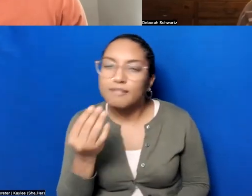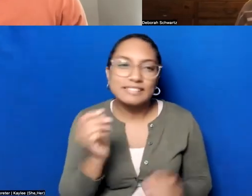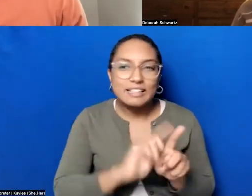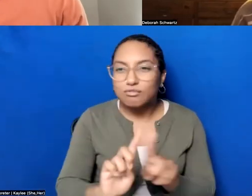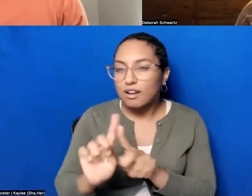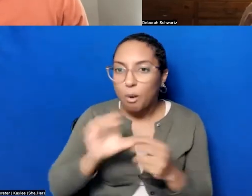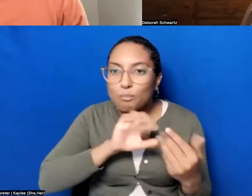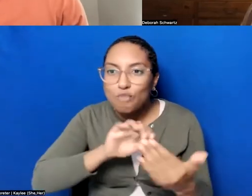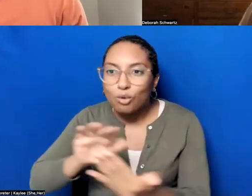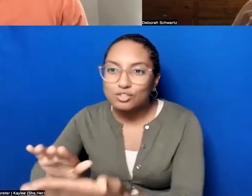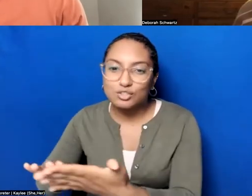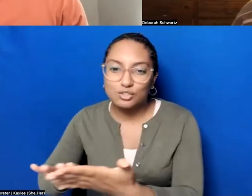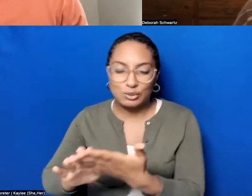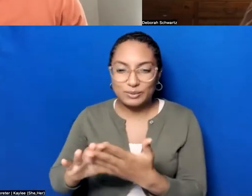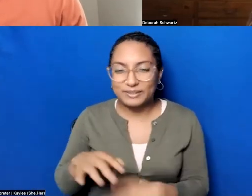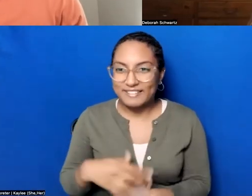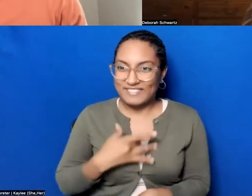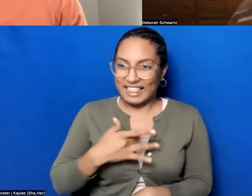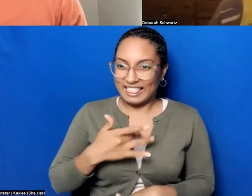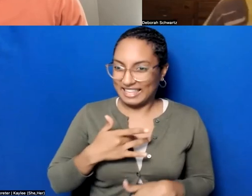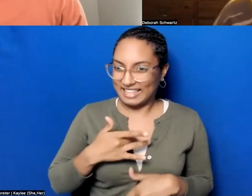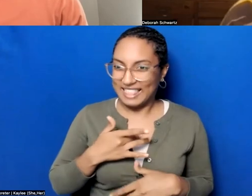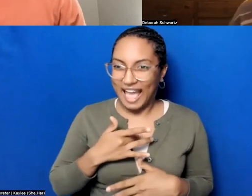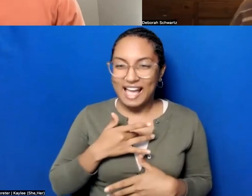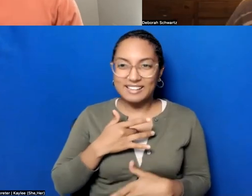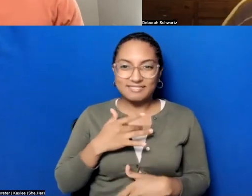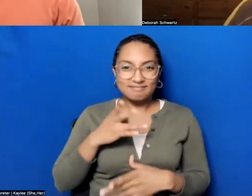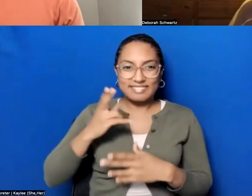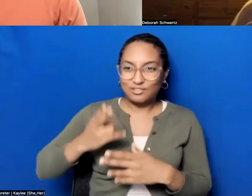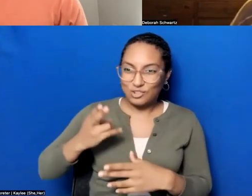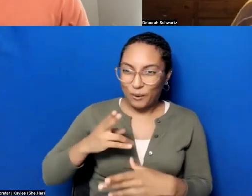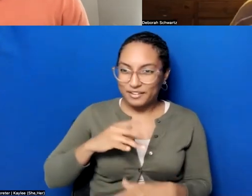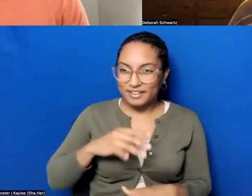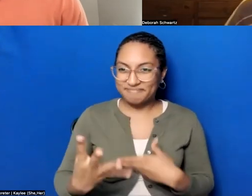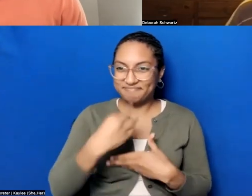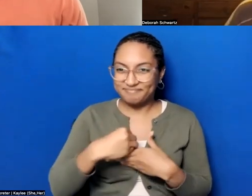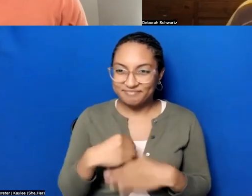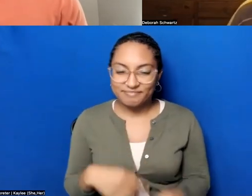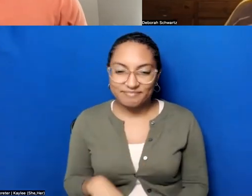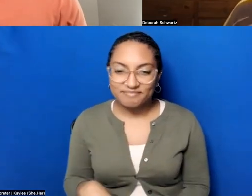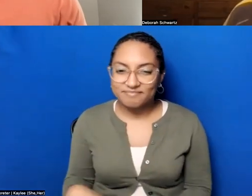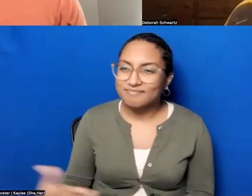Great, thank you we will- we'll include the links so that people can find and explore